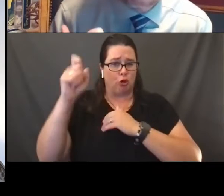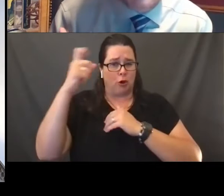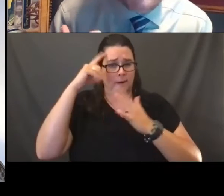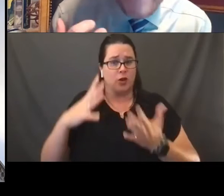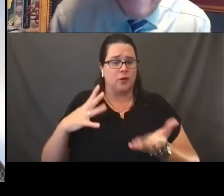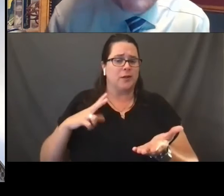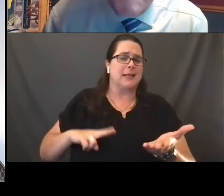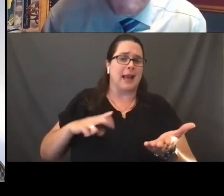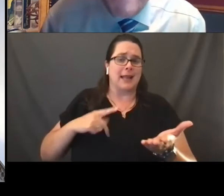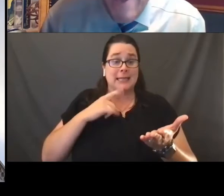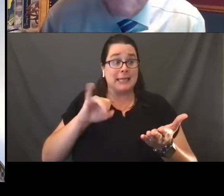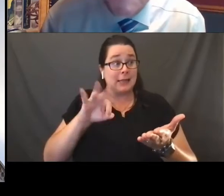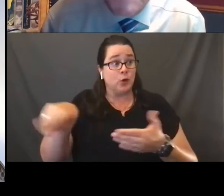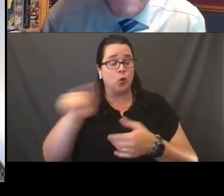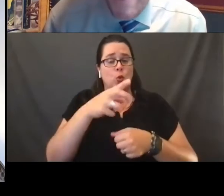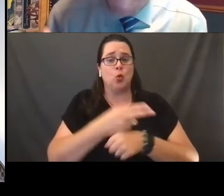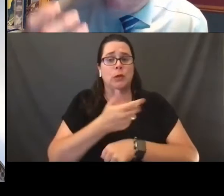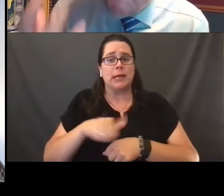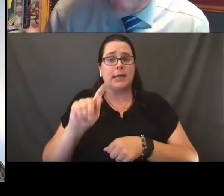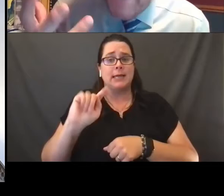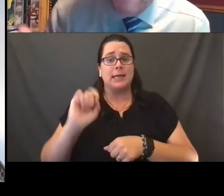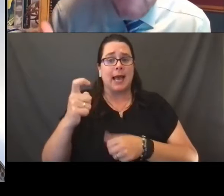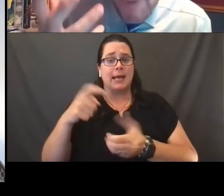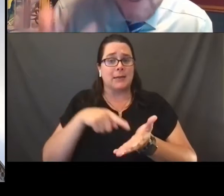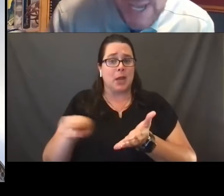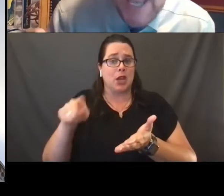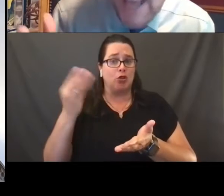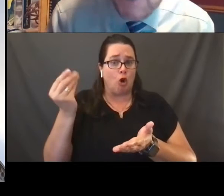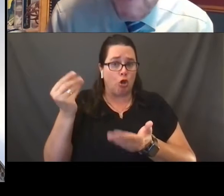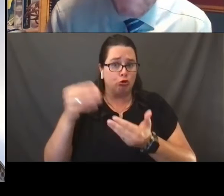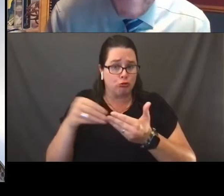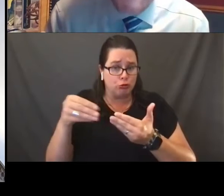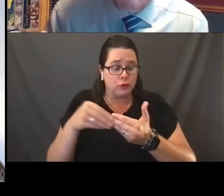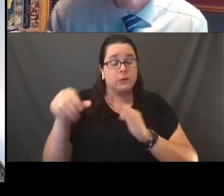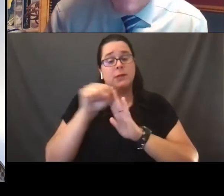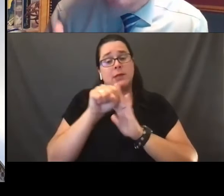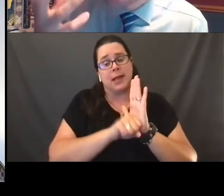if you use any taxpayer dollars, a state taxpayer dollars,